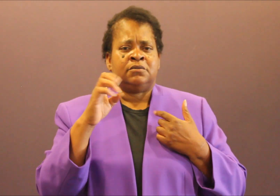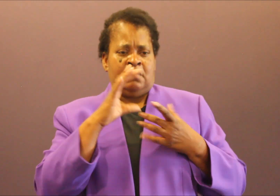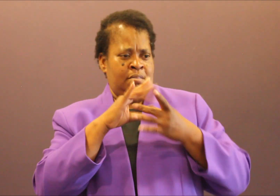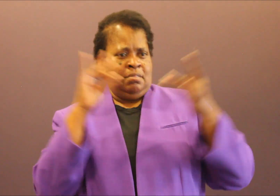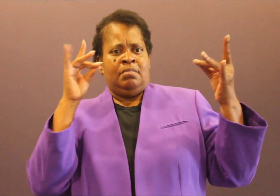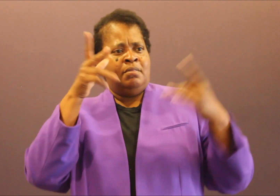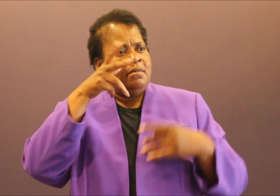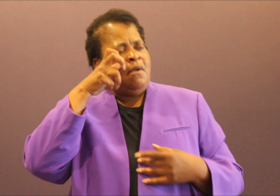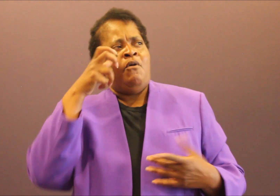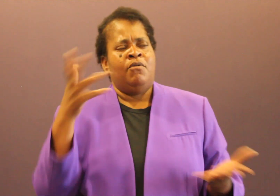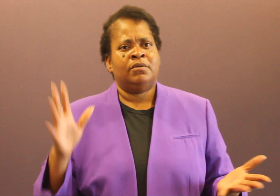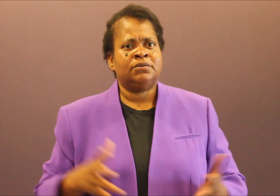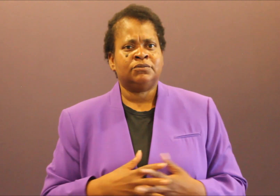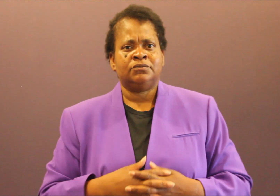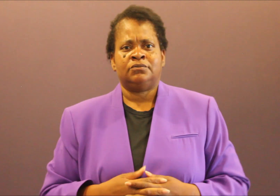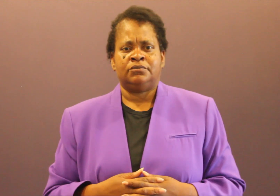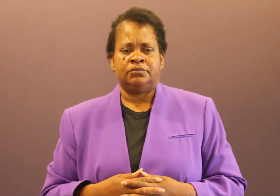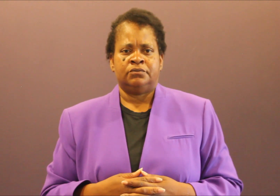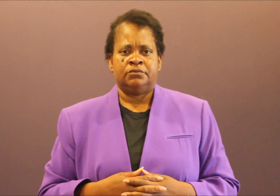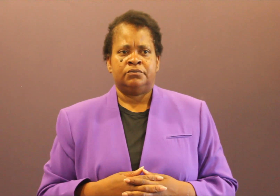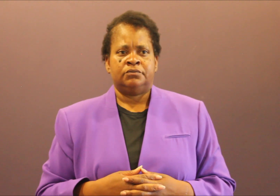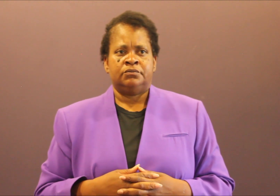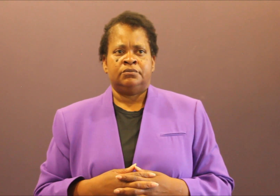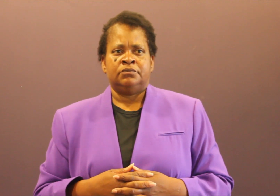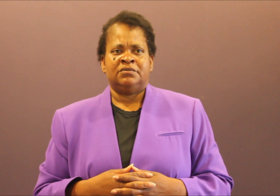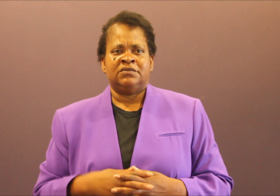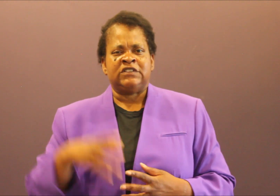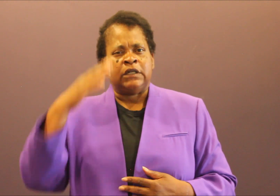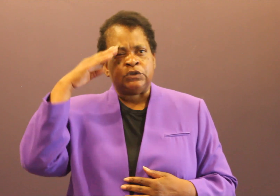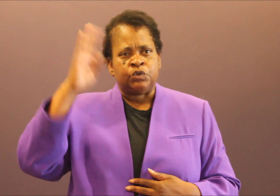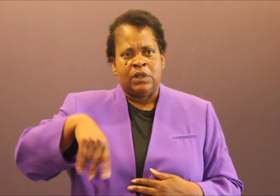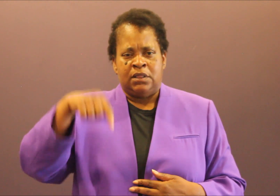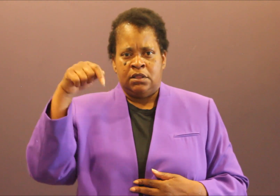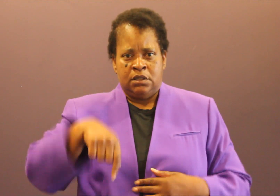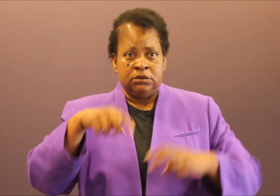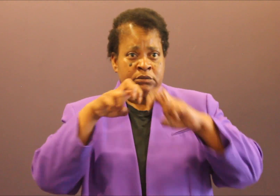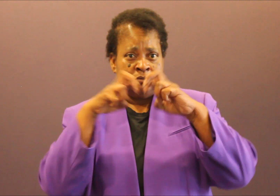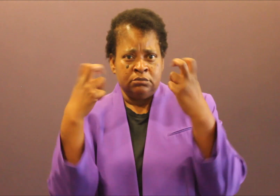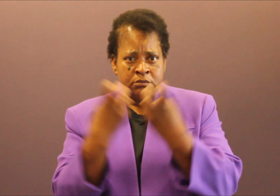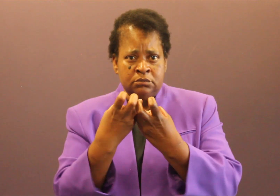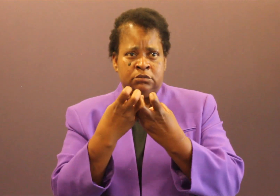to do what I can, but for me, this is one of those times where a full-throated--